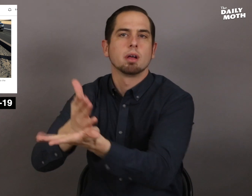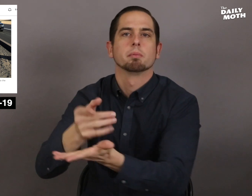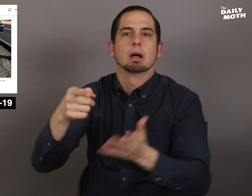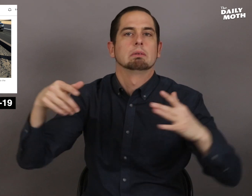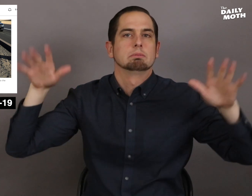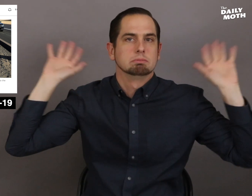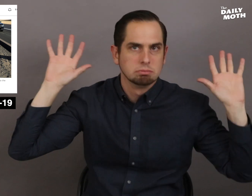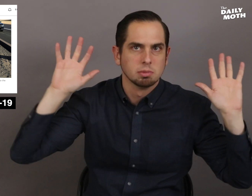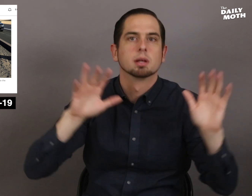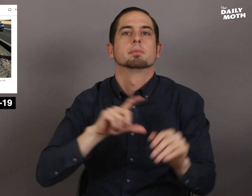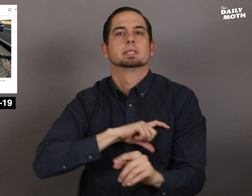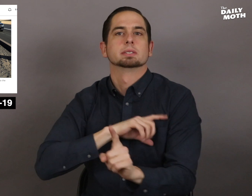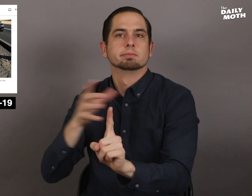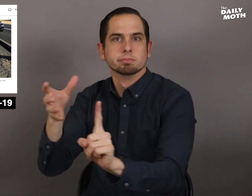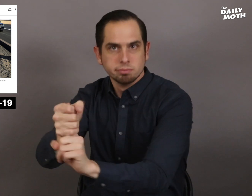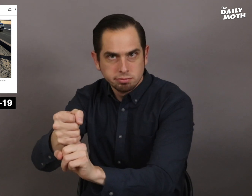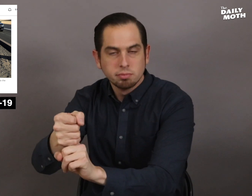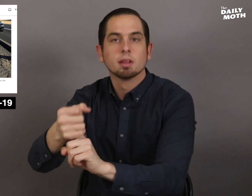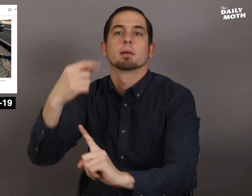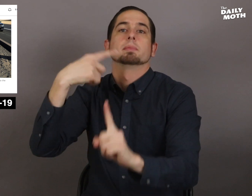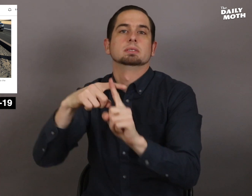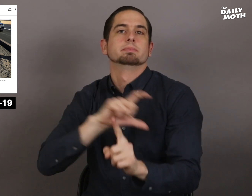stopping again and surrendering.